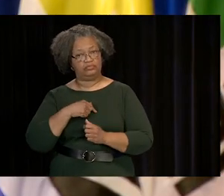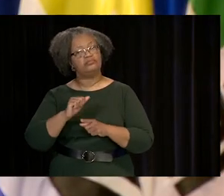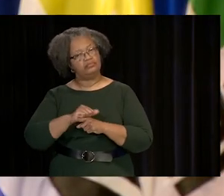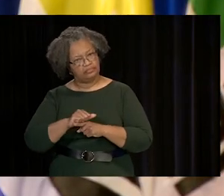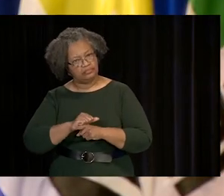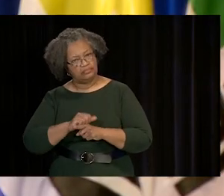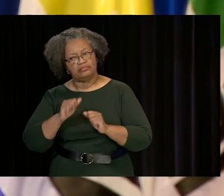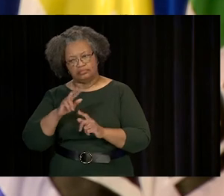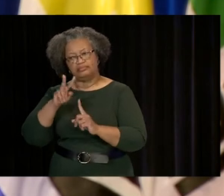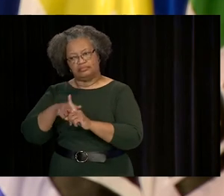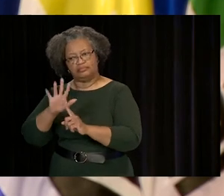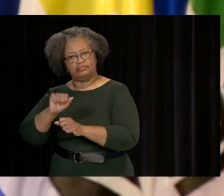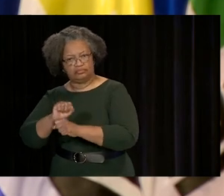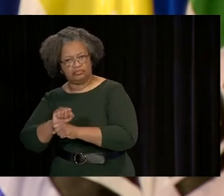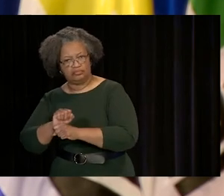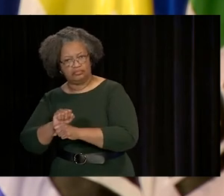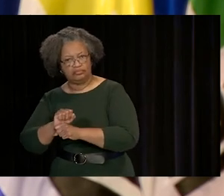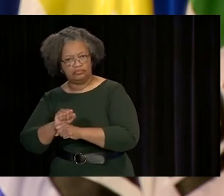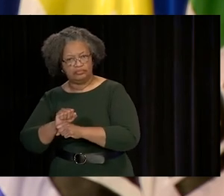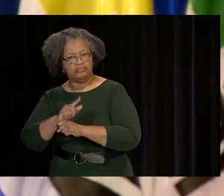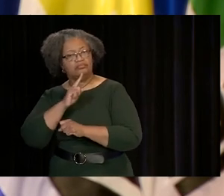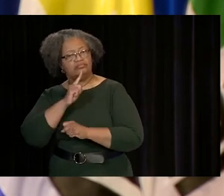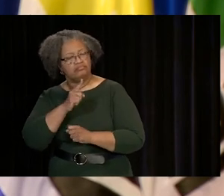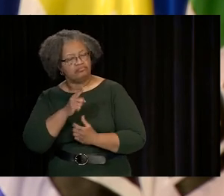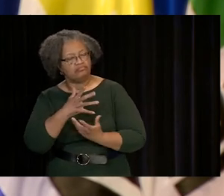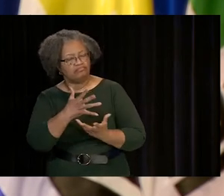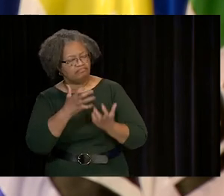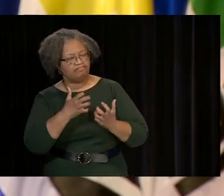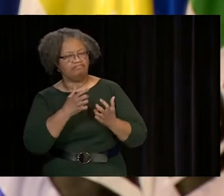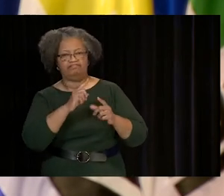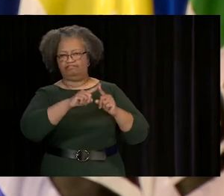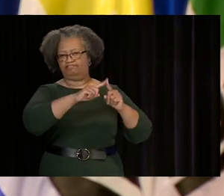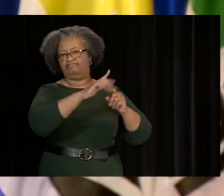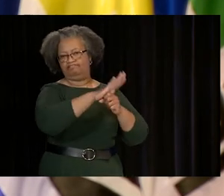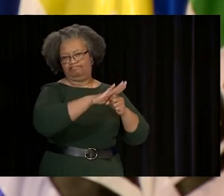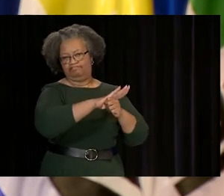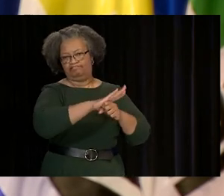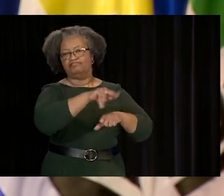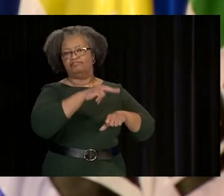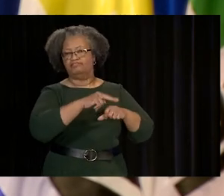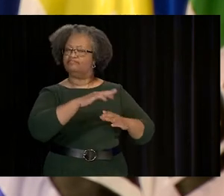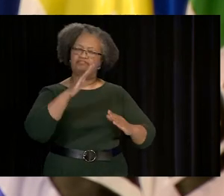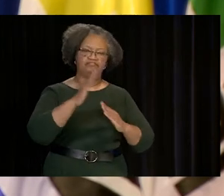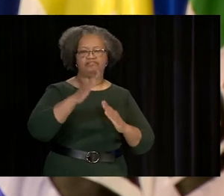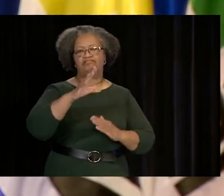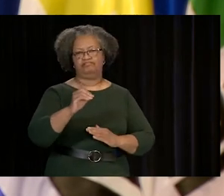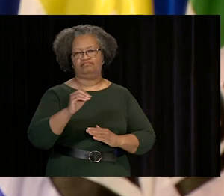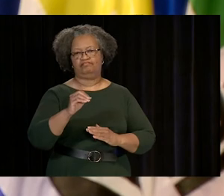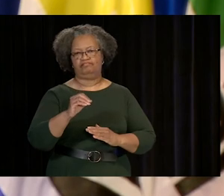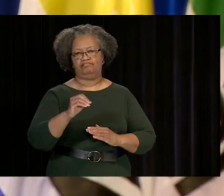WITH US IS PRACTICAL, APPLICABLE AND HIGHLY DESIRED BY THE REGION'S AND THE NATION'S TOP EMPLOYERS.